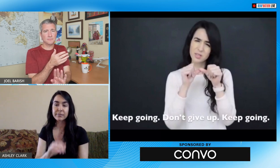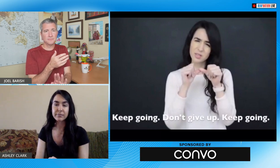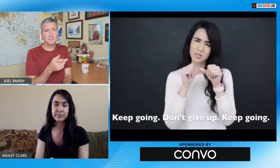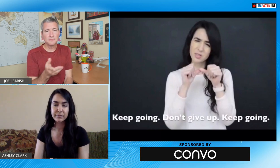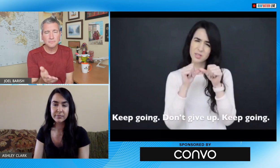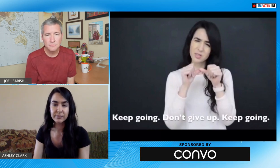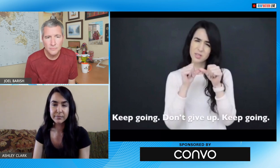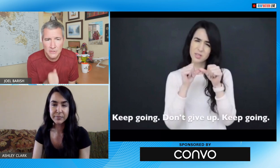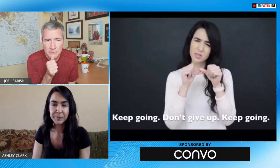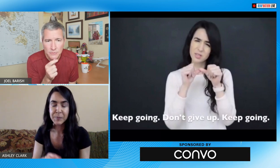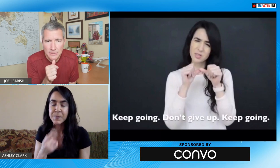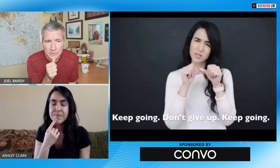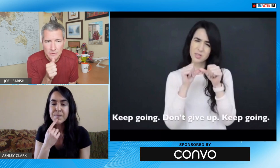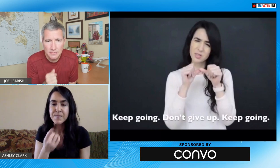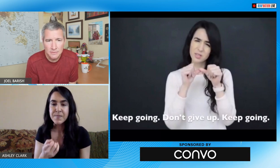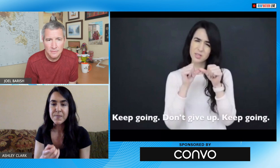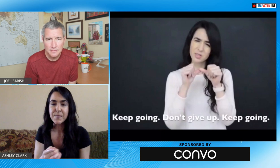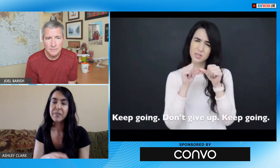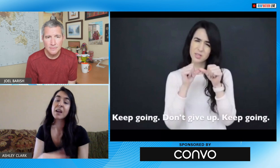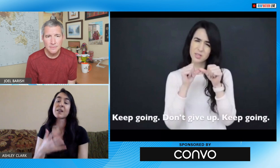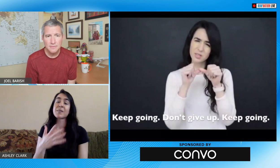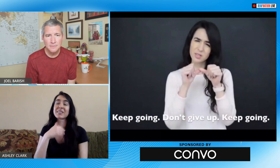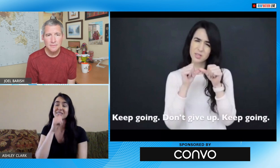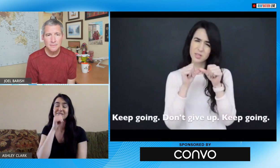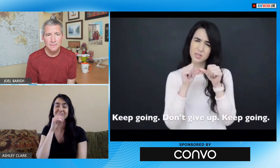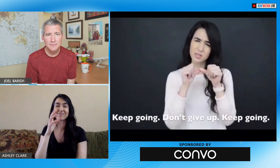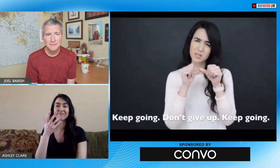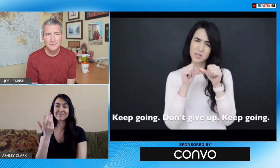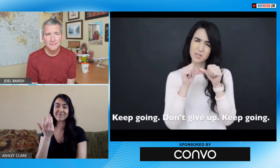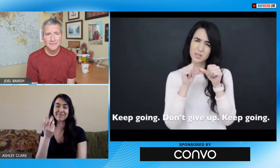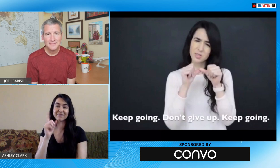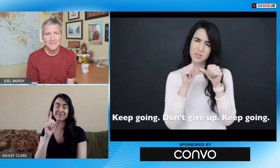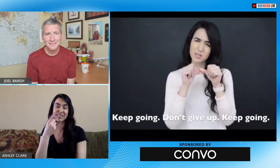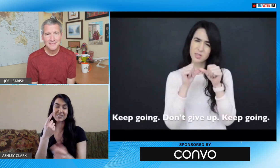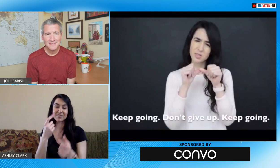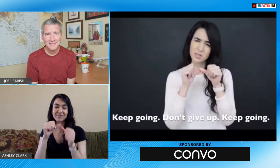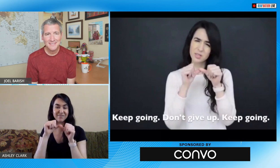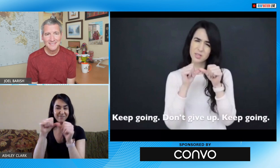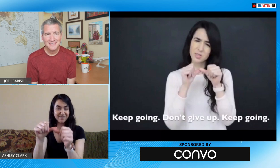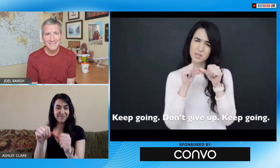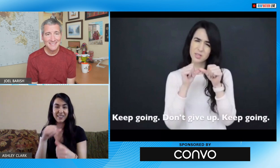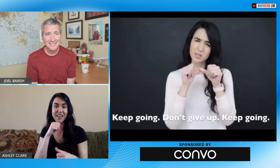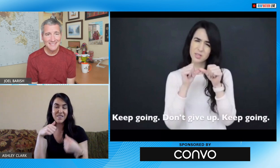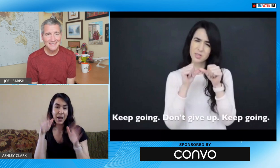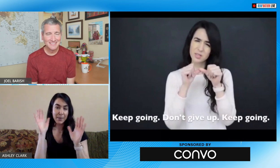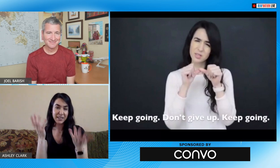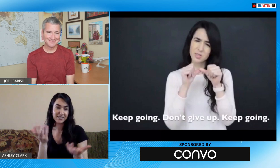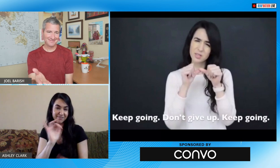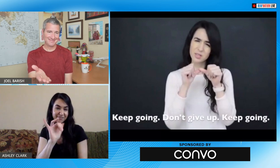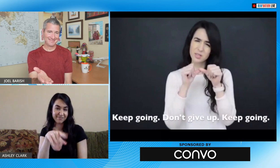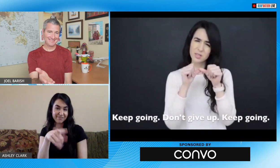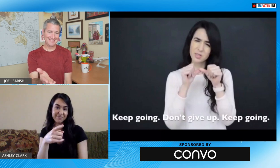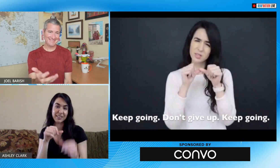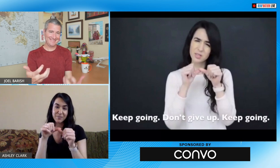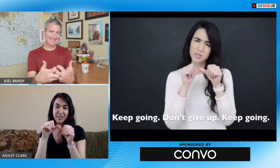place that's my secret oh yeah right just do not give up I